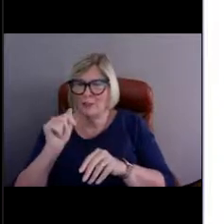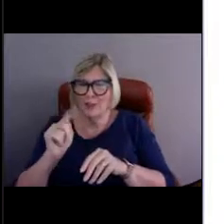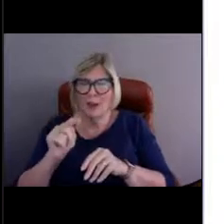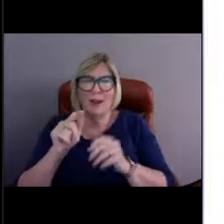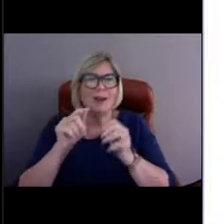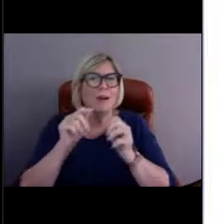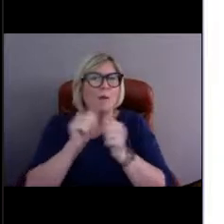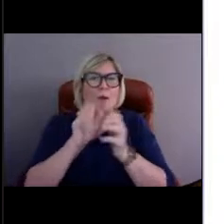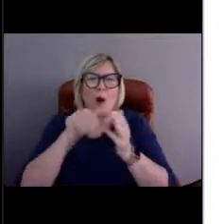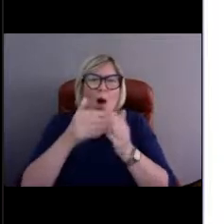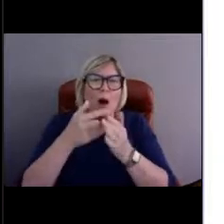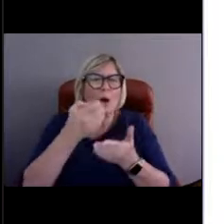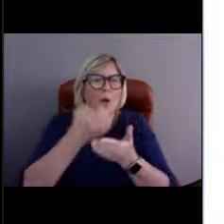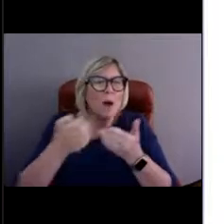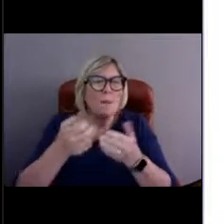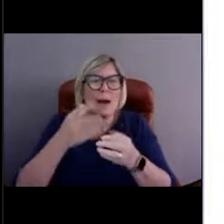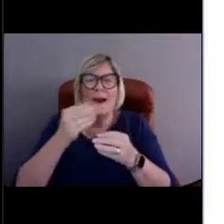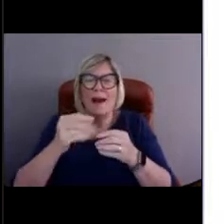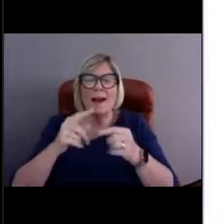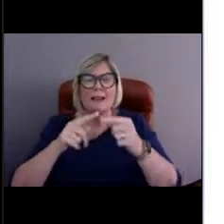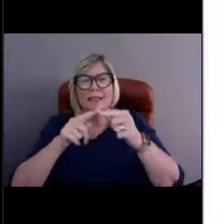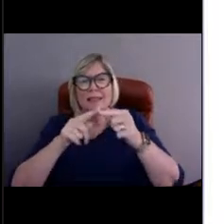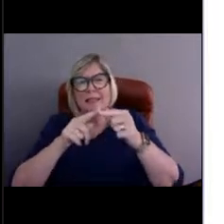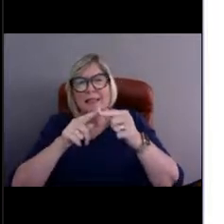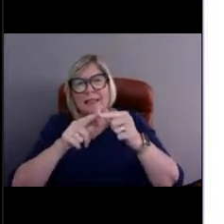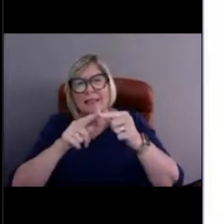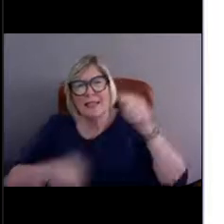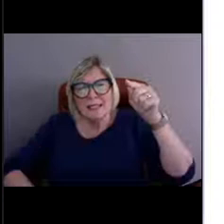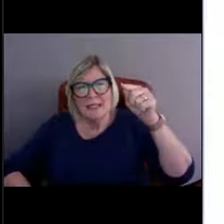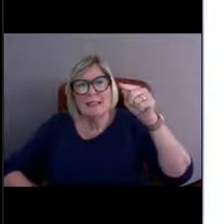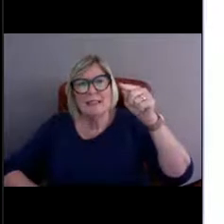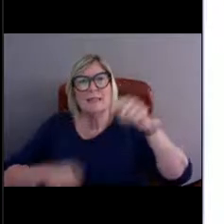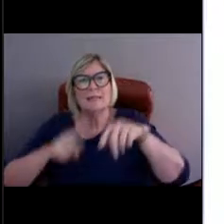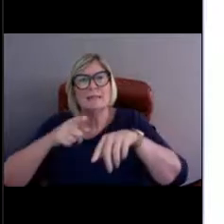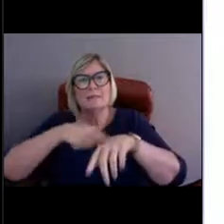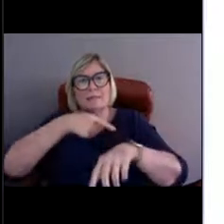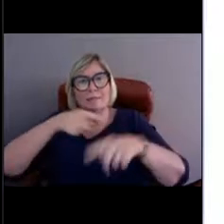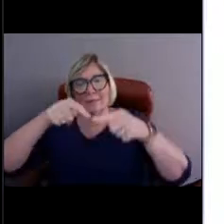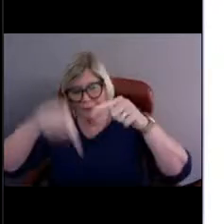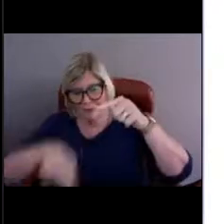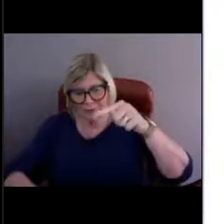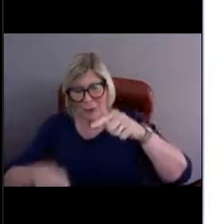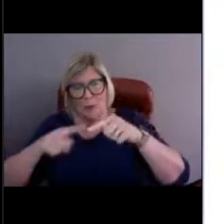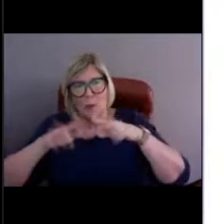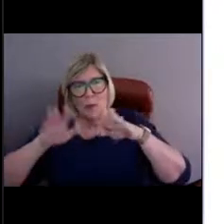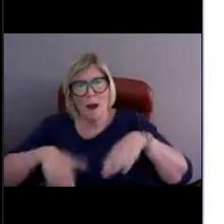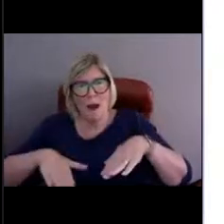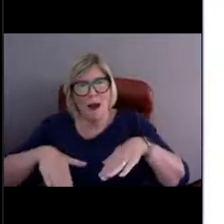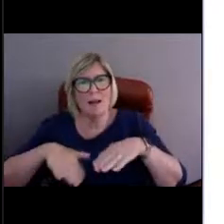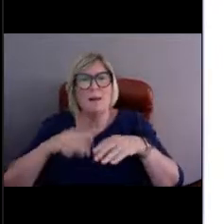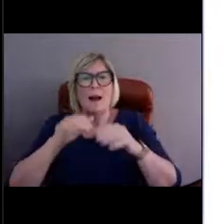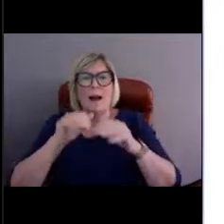and how much distance it covers and whatnot, how do you think we get all of this equipment